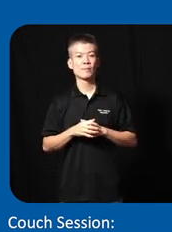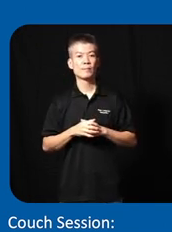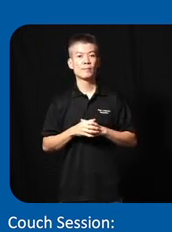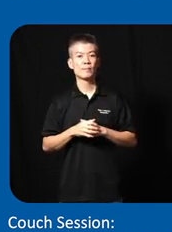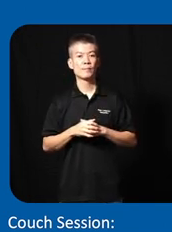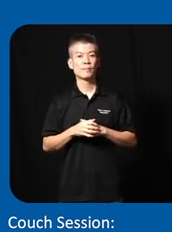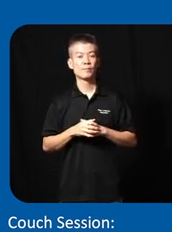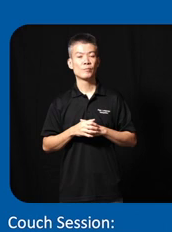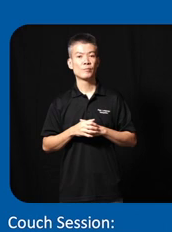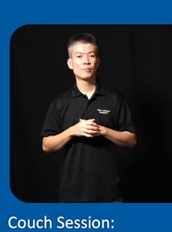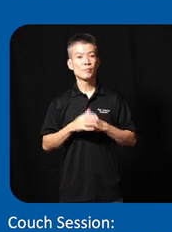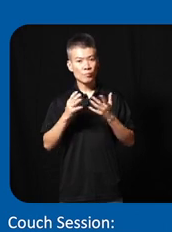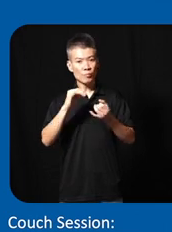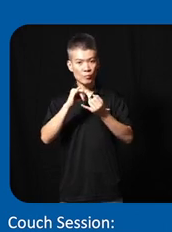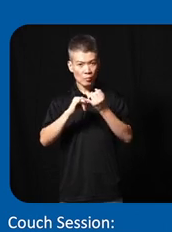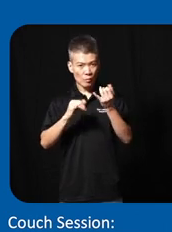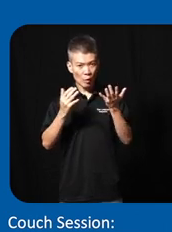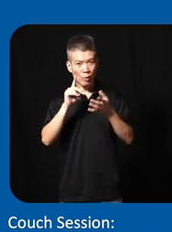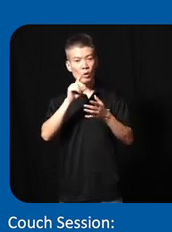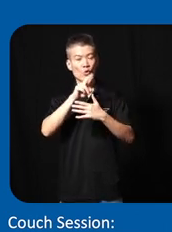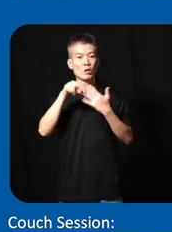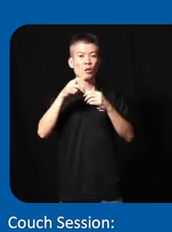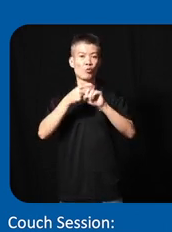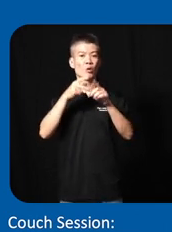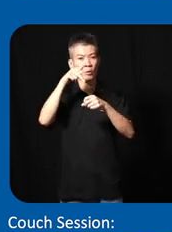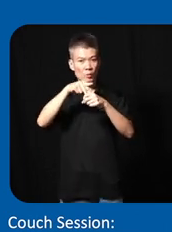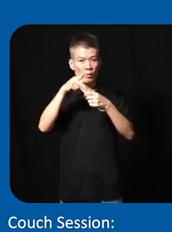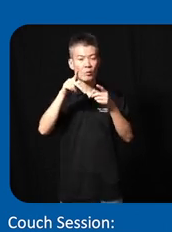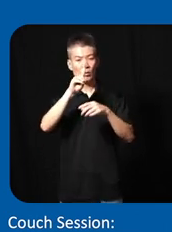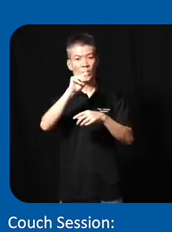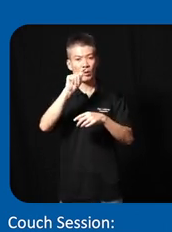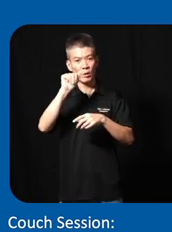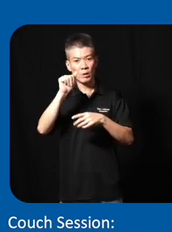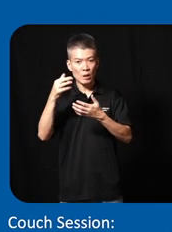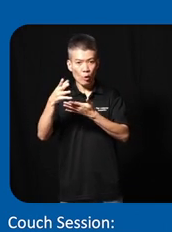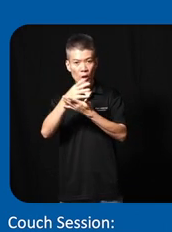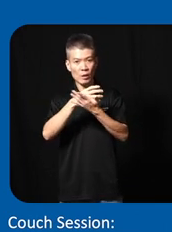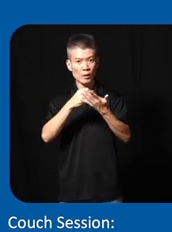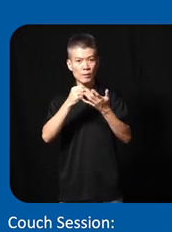and then uh at last what are the result from the participatory data collection so